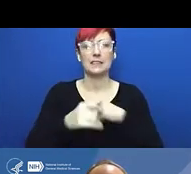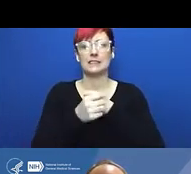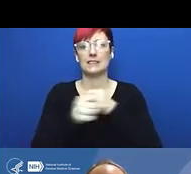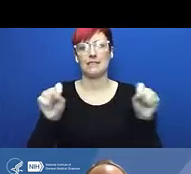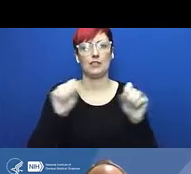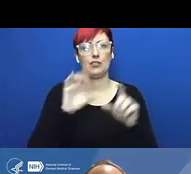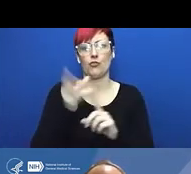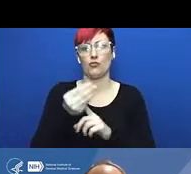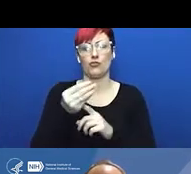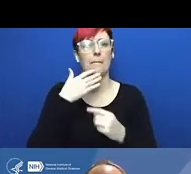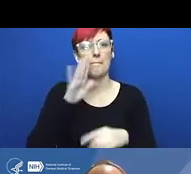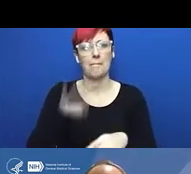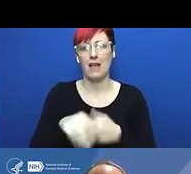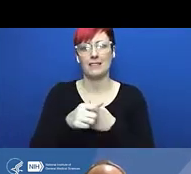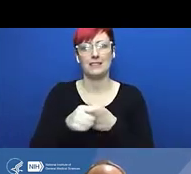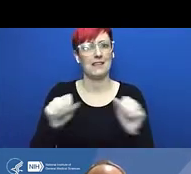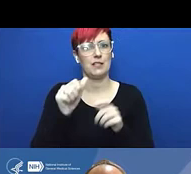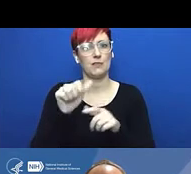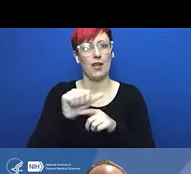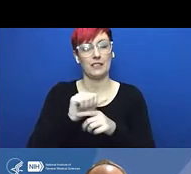that will be useful to you in thinking about this.